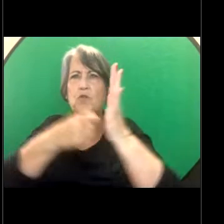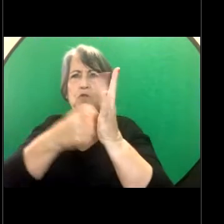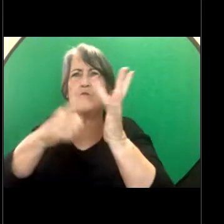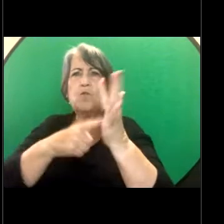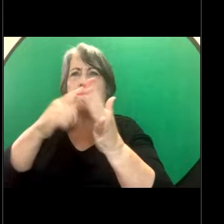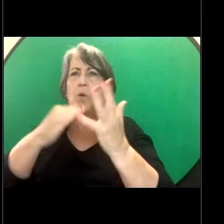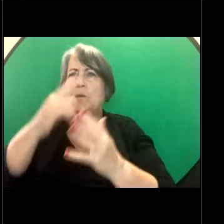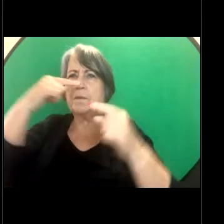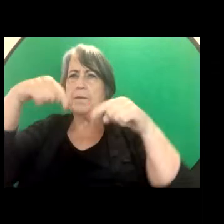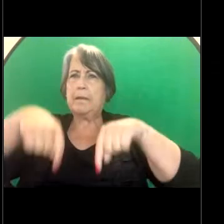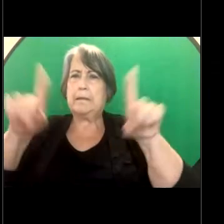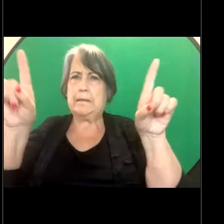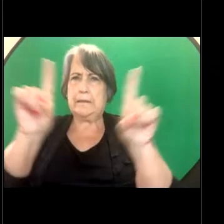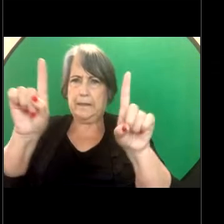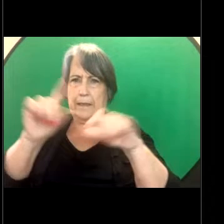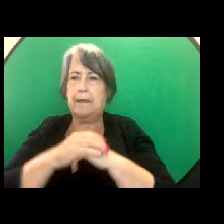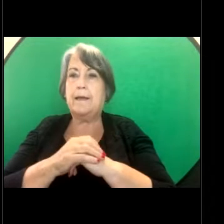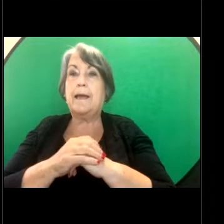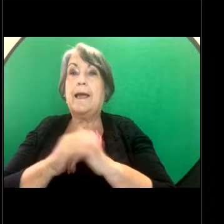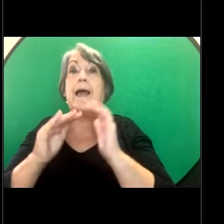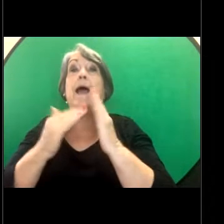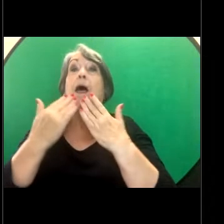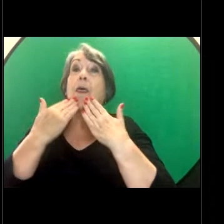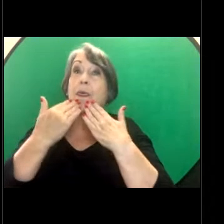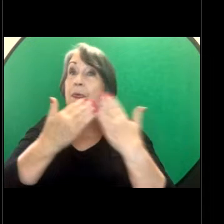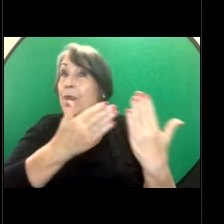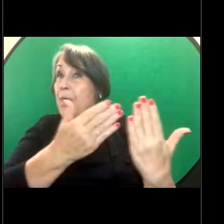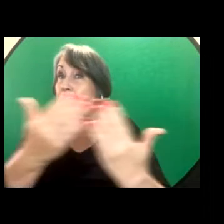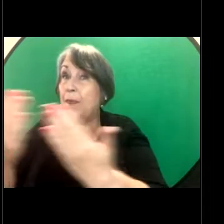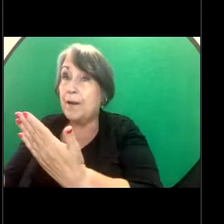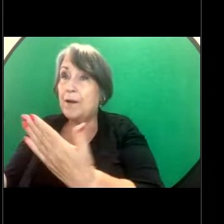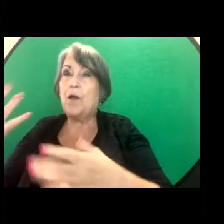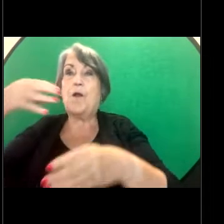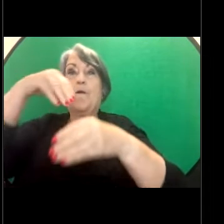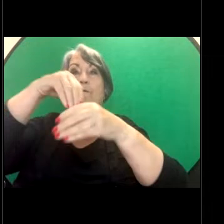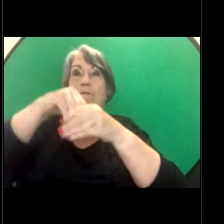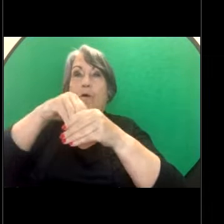So now - thank you very much for taking part in those polls. I'll just hand over